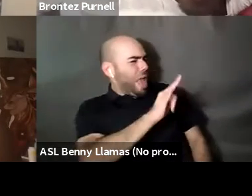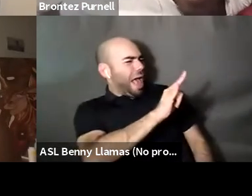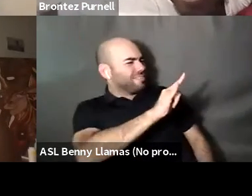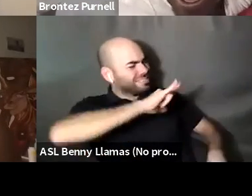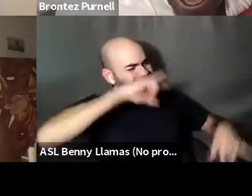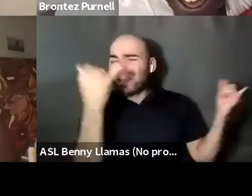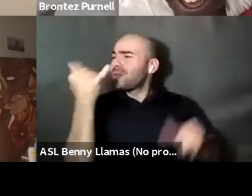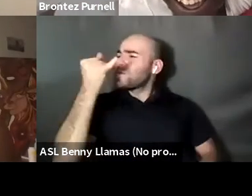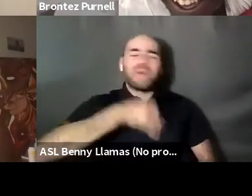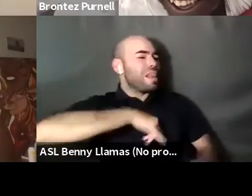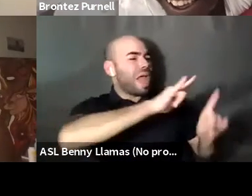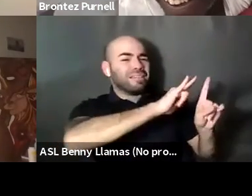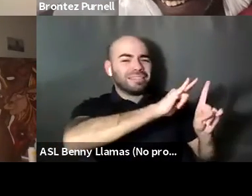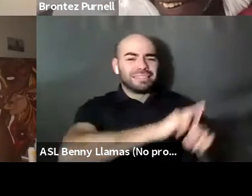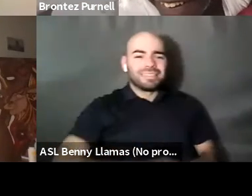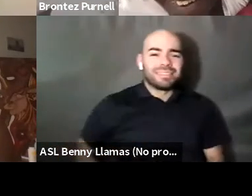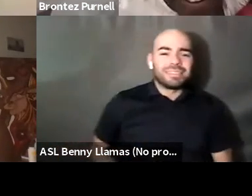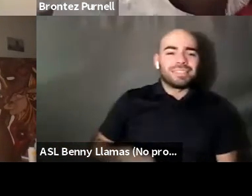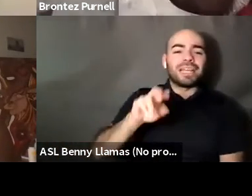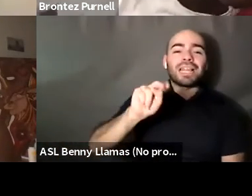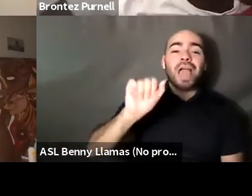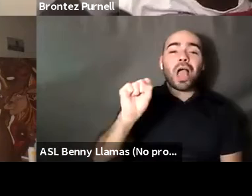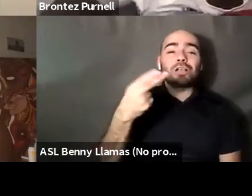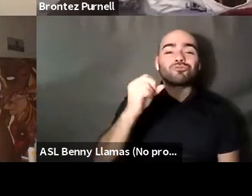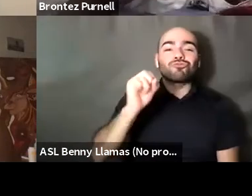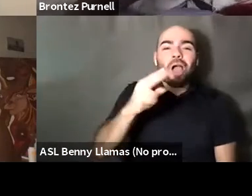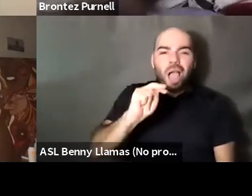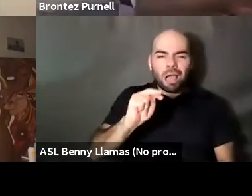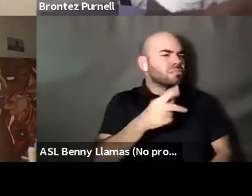Nahshon Anderson: Ask that question again. Yes. Kenyon Farrow (he/him/his): The question is,